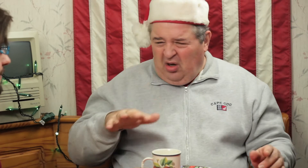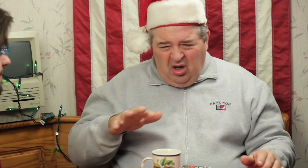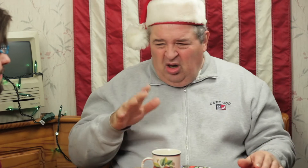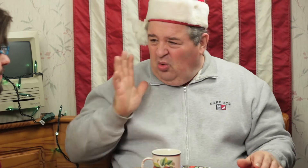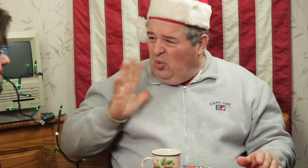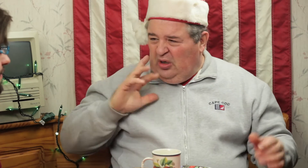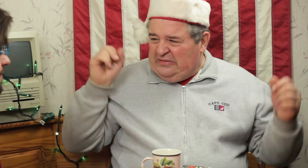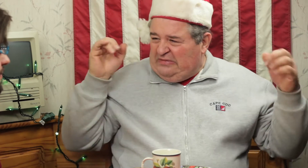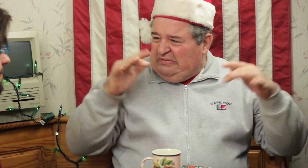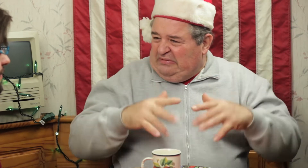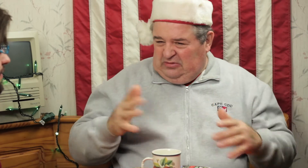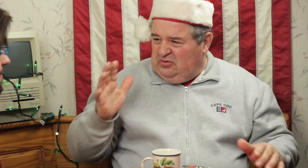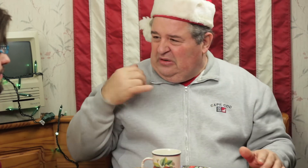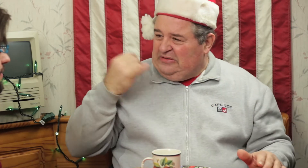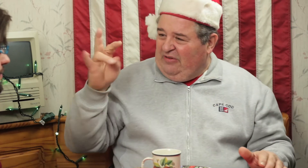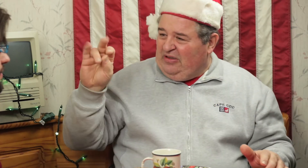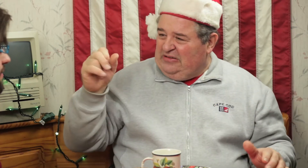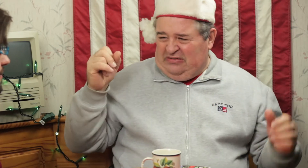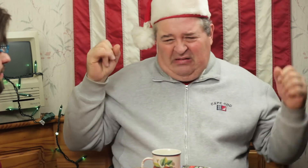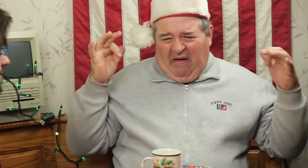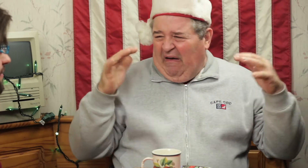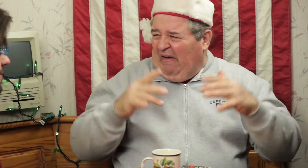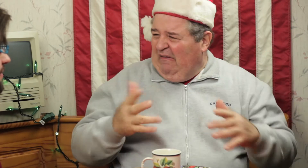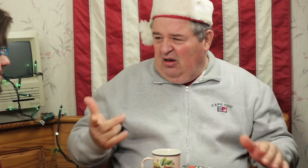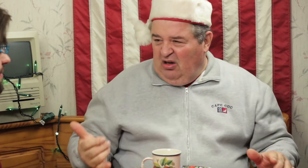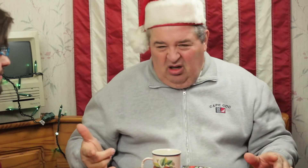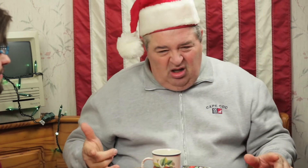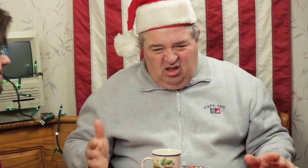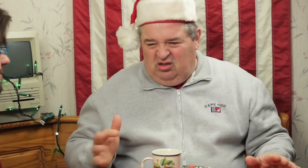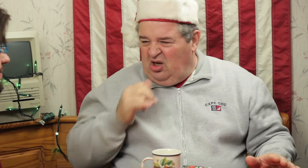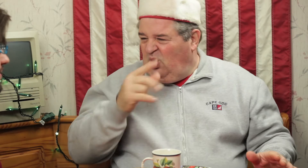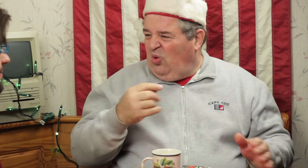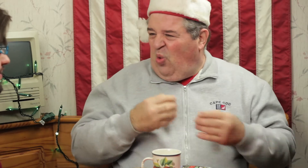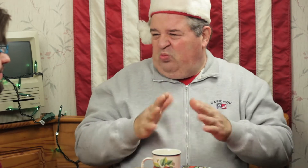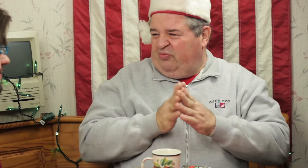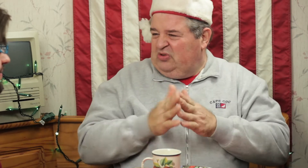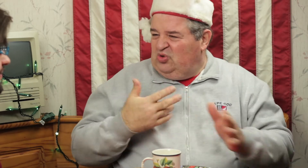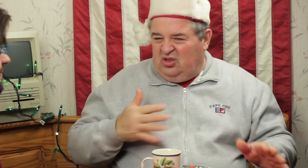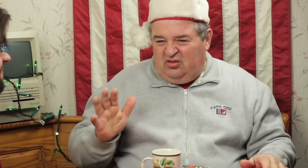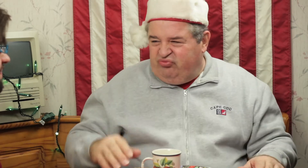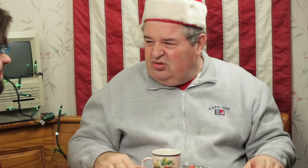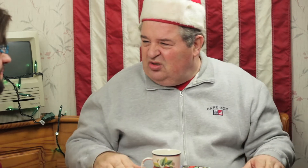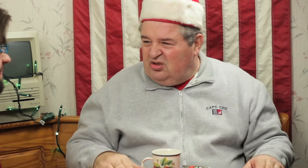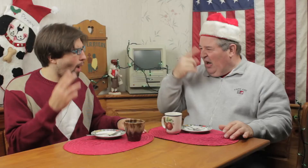show up. A long time ago, tons of people came. 1970's crowds came. Now? I've lost motivation to go.